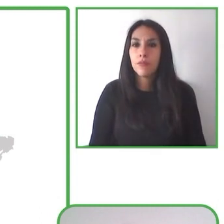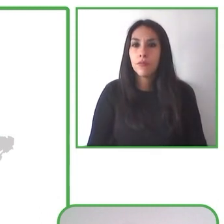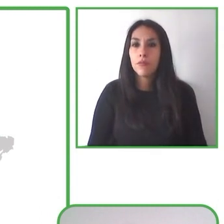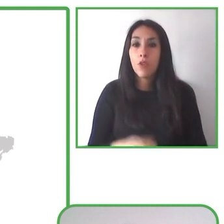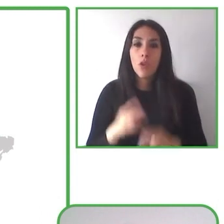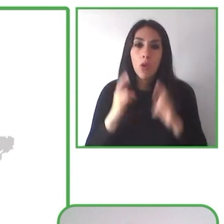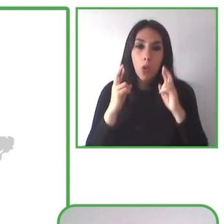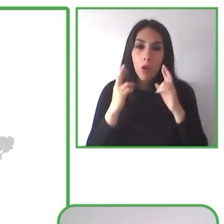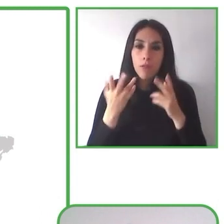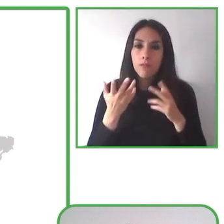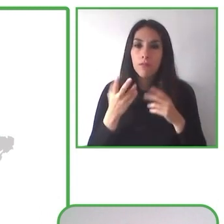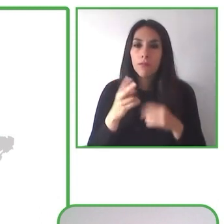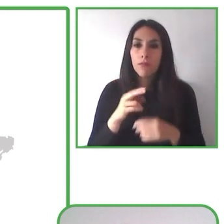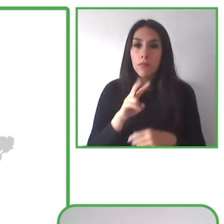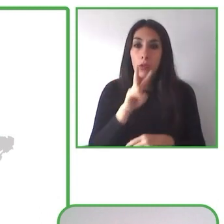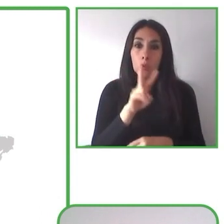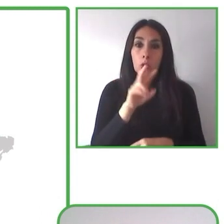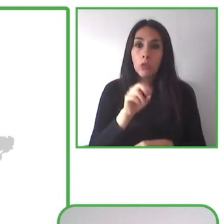We want to cover Europe, Asia.